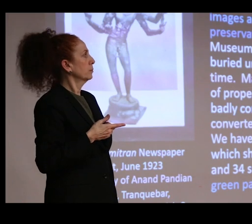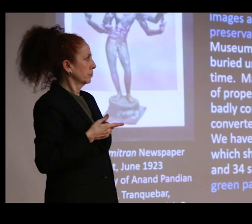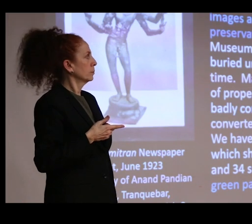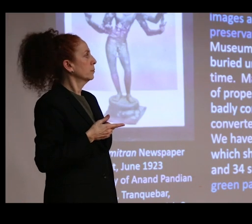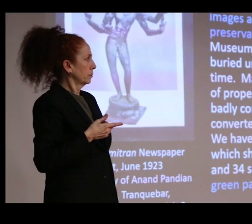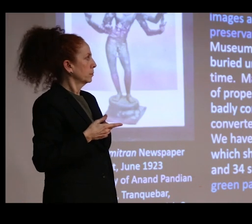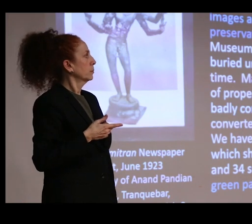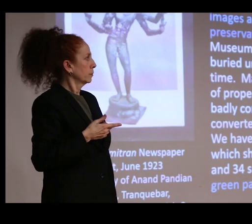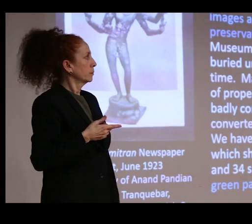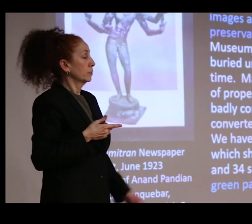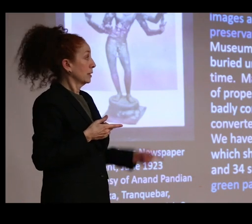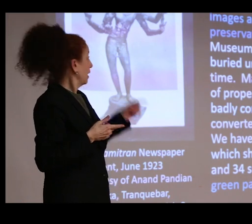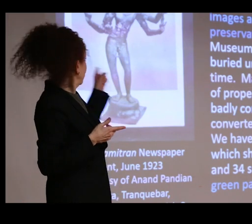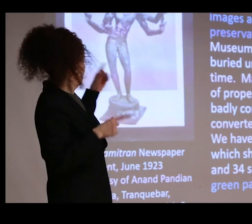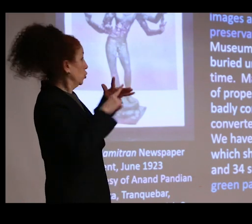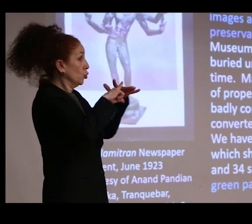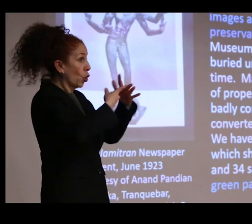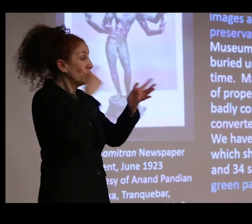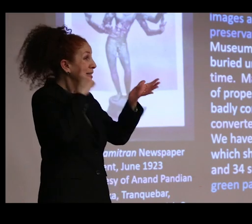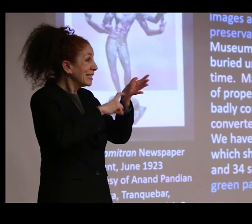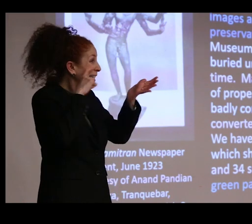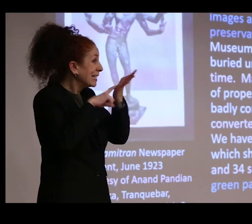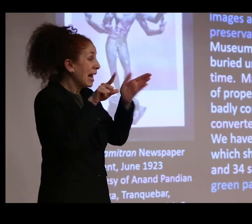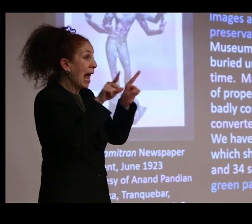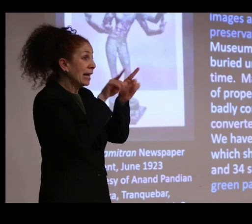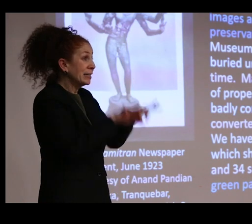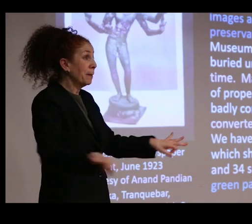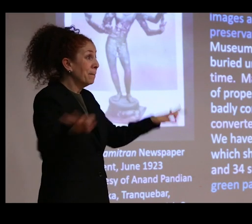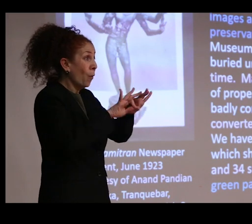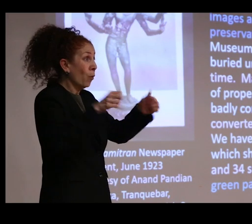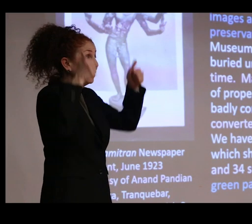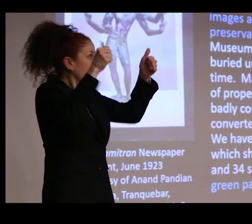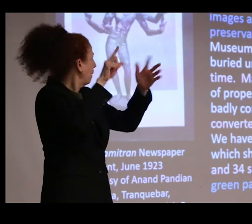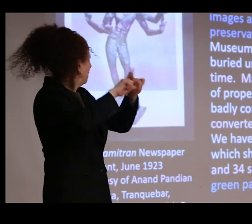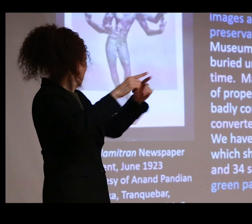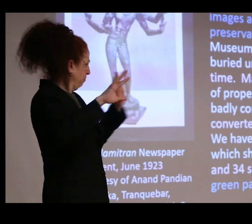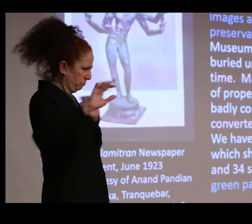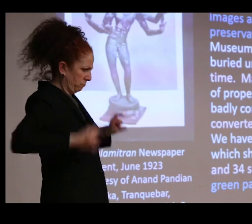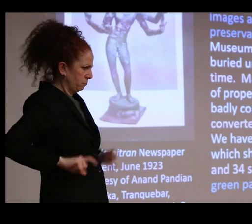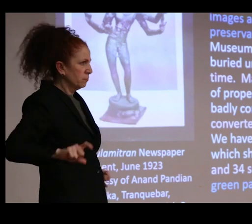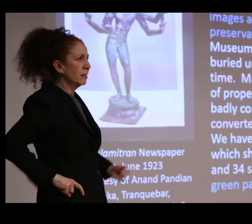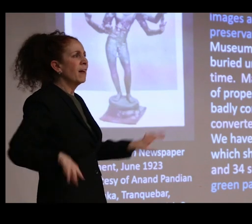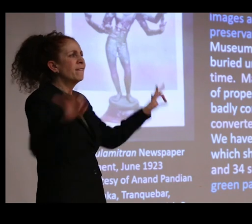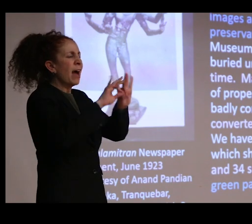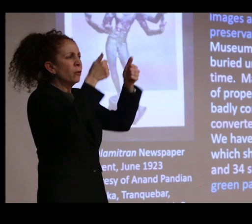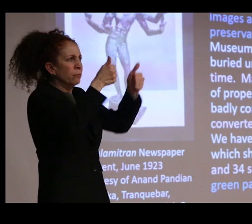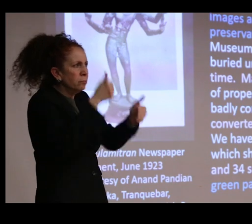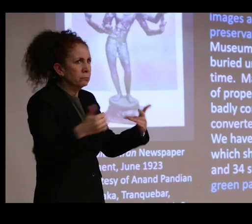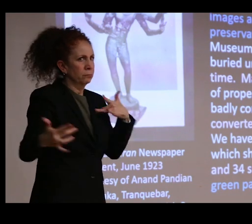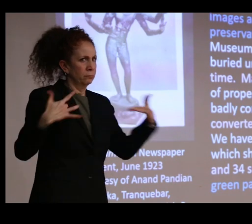started to be seen as having important artistic merit. And given that physical intervention seemed necessary,